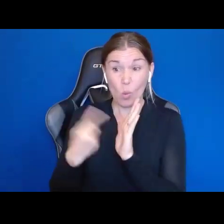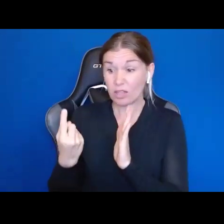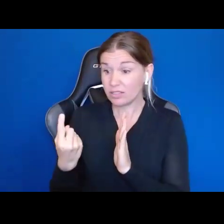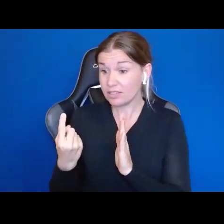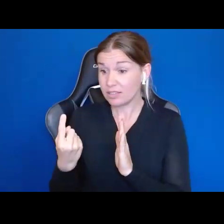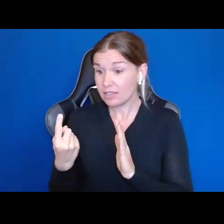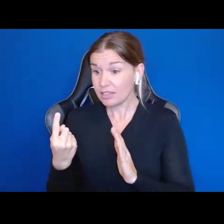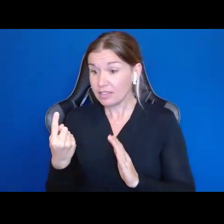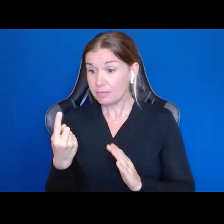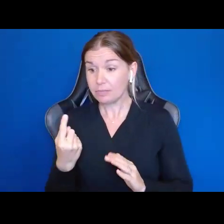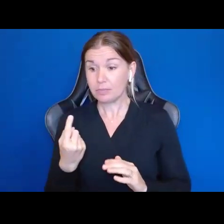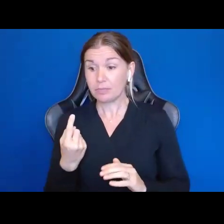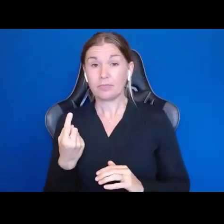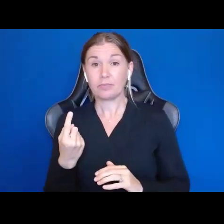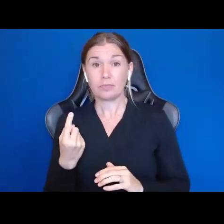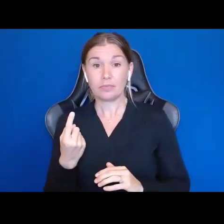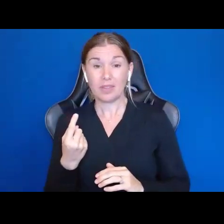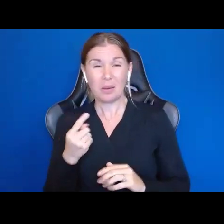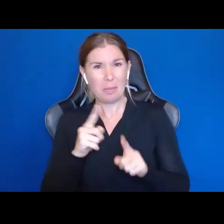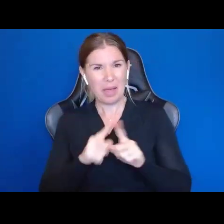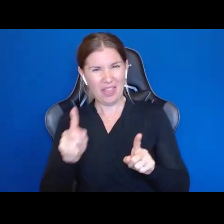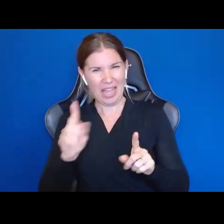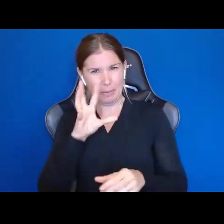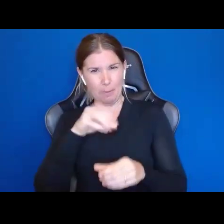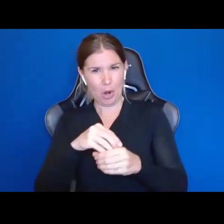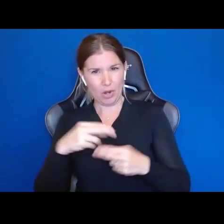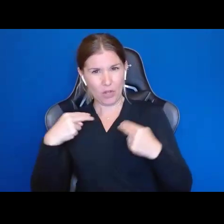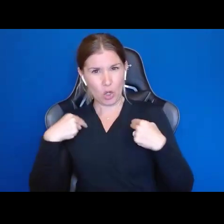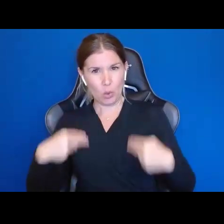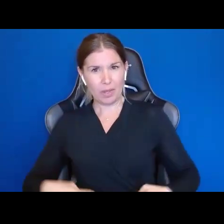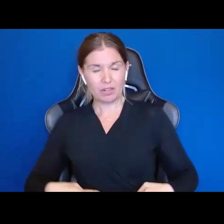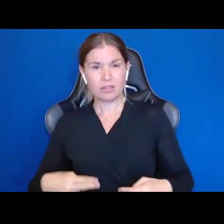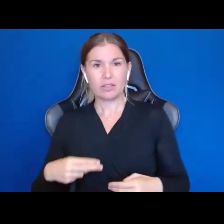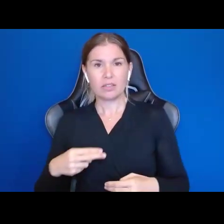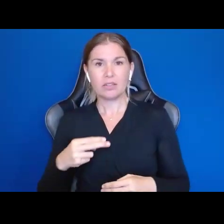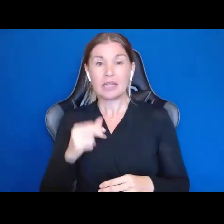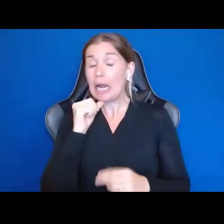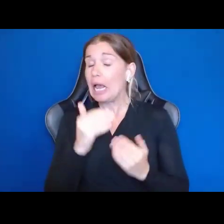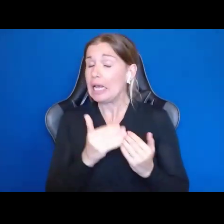is supposed to be hard. Being a human is hard. It is not easy. If you are a professional in this